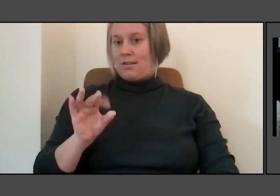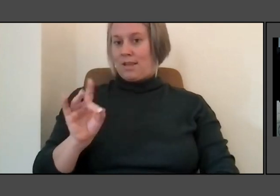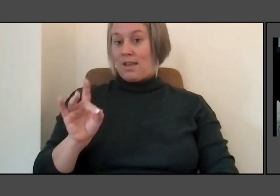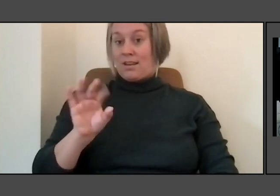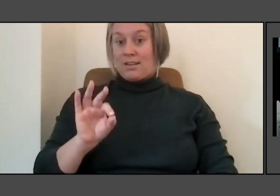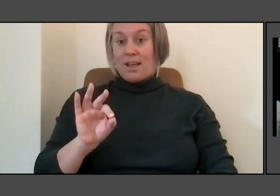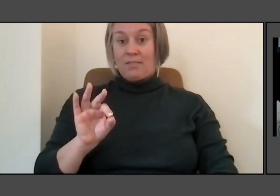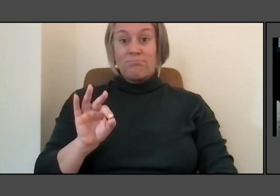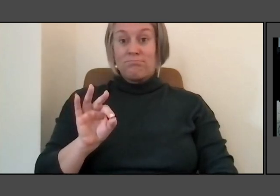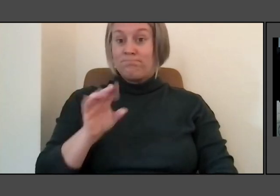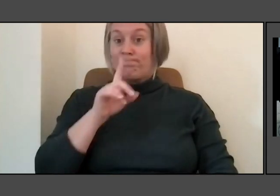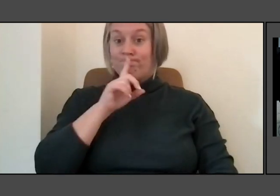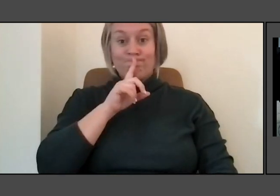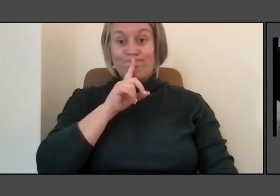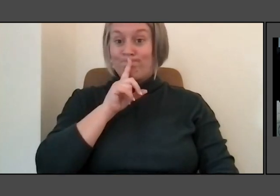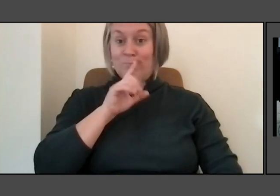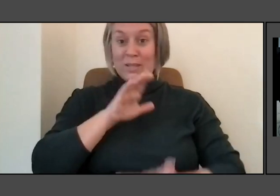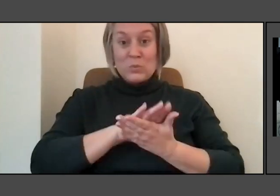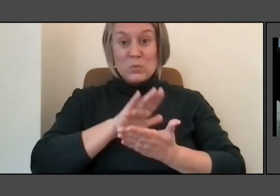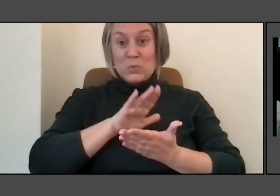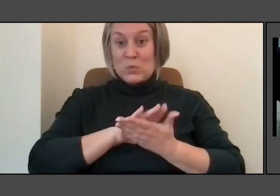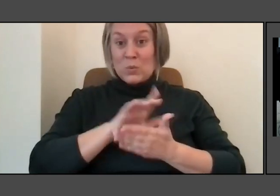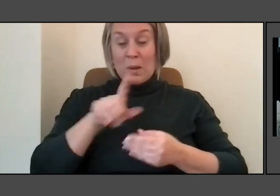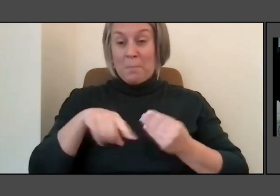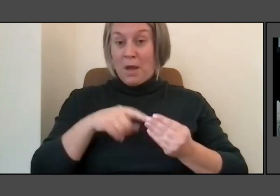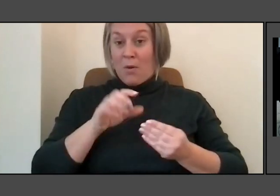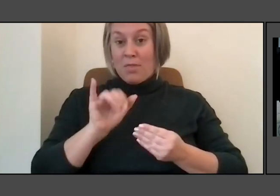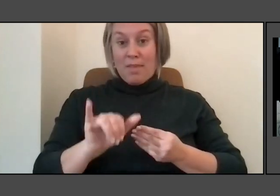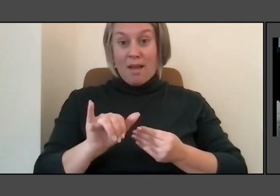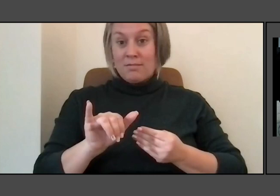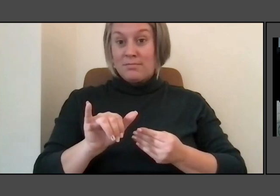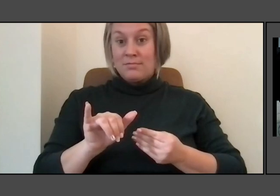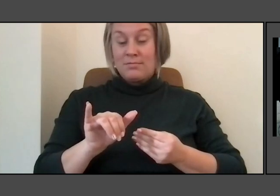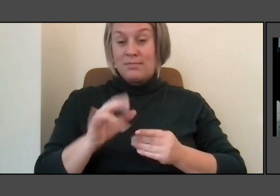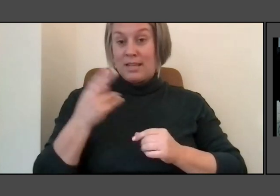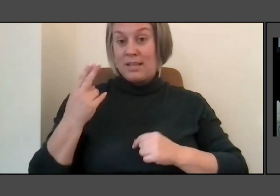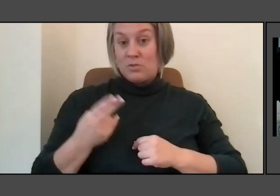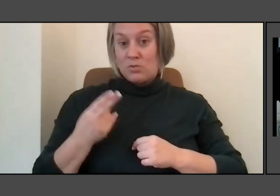I felt we really needed to introduce a brief history